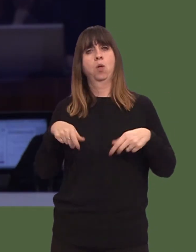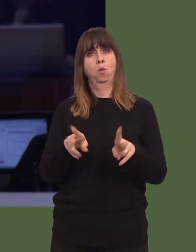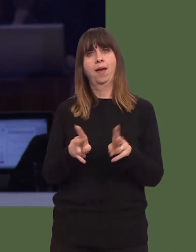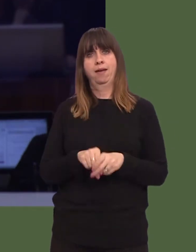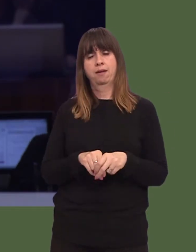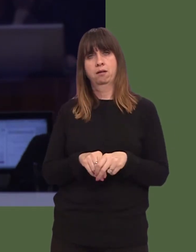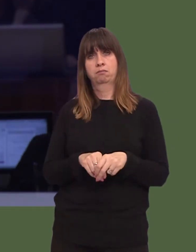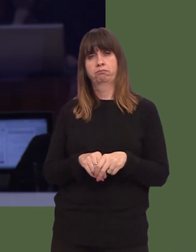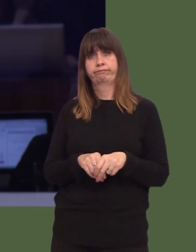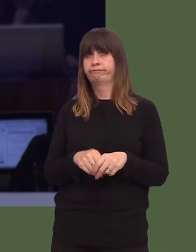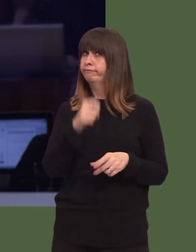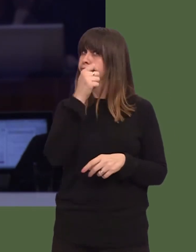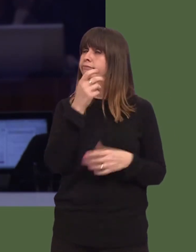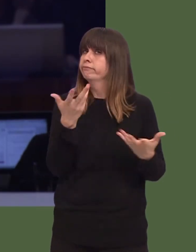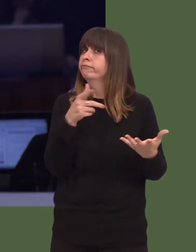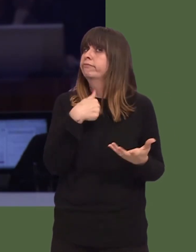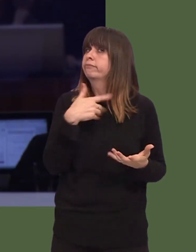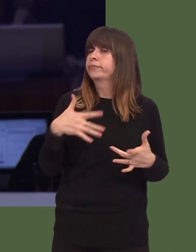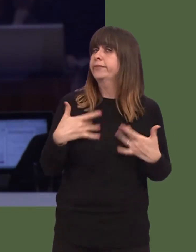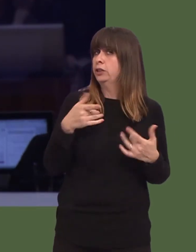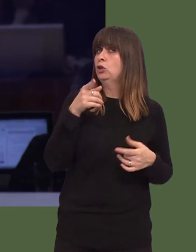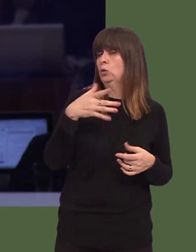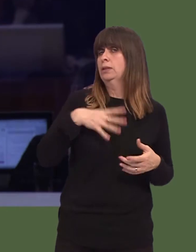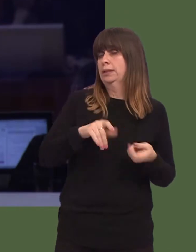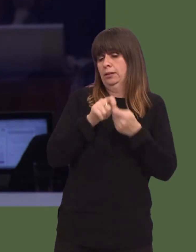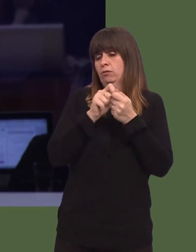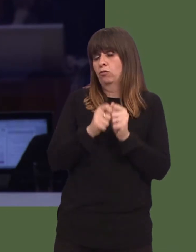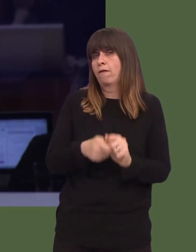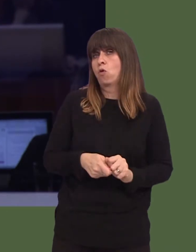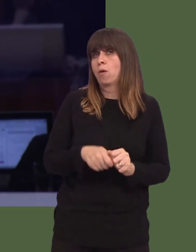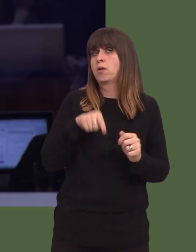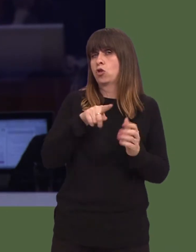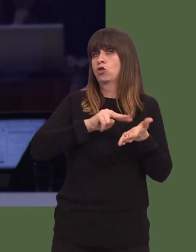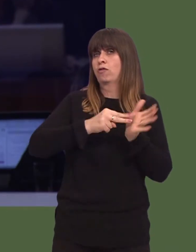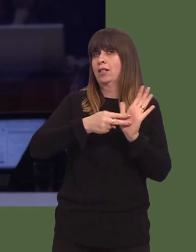I suggest that you do amend and reform this strategy as a matter of urgency, before the